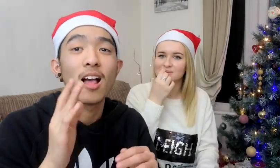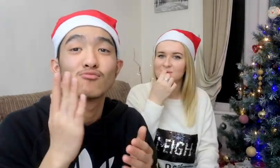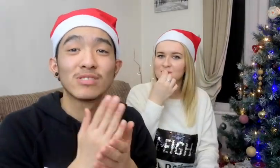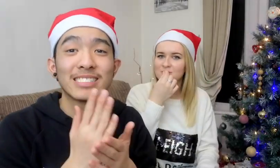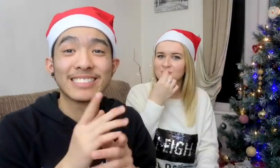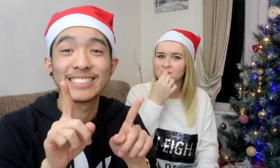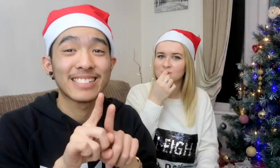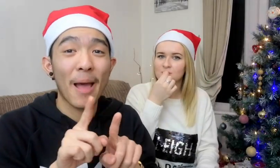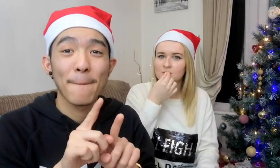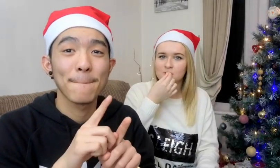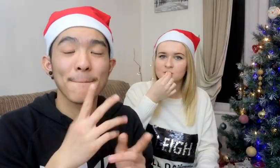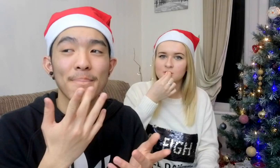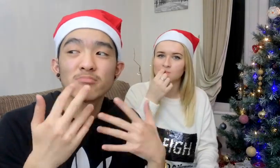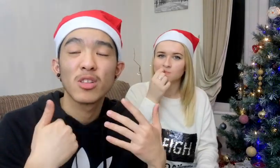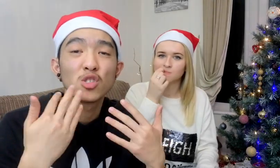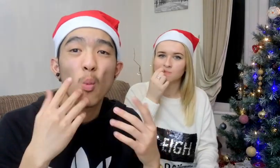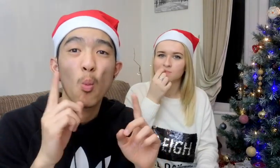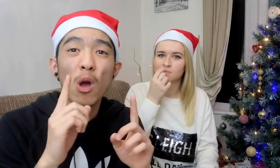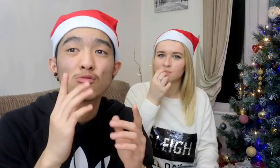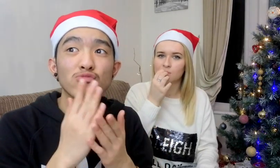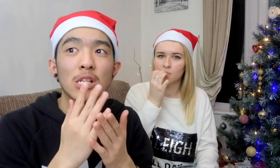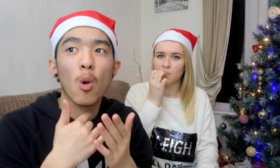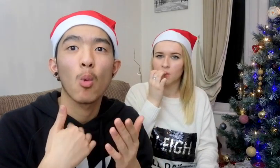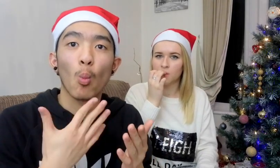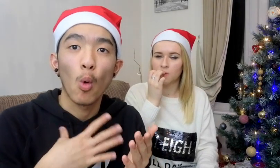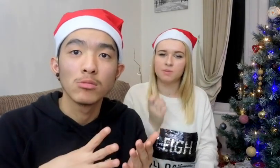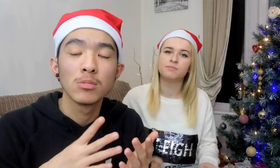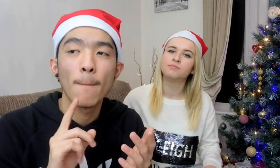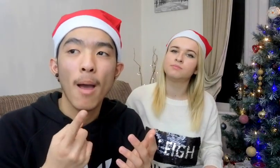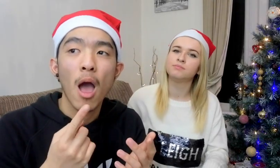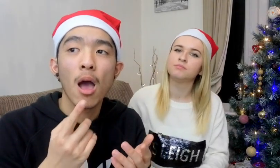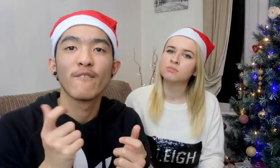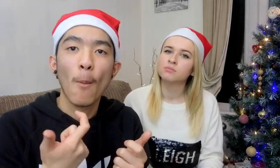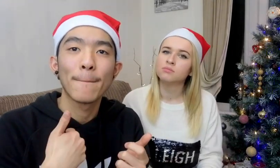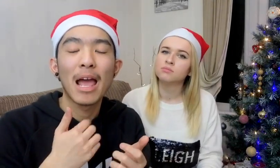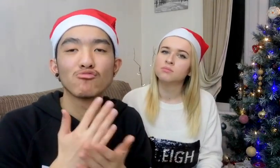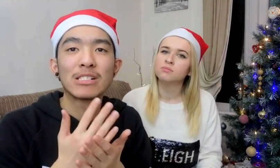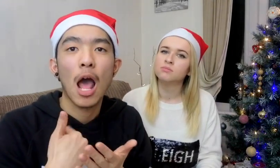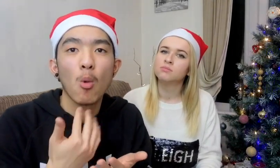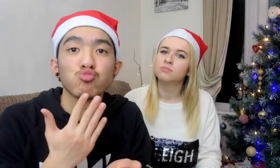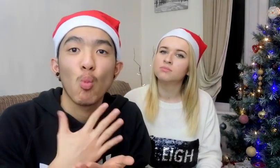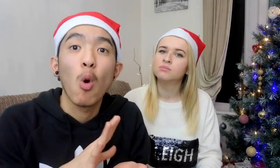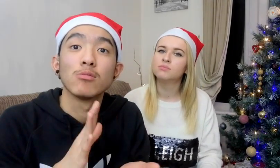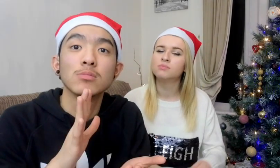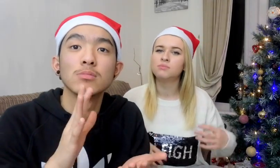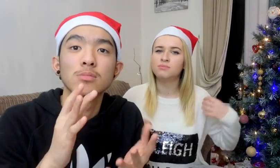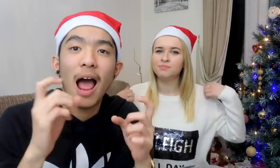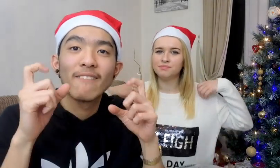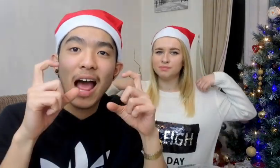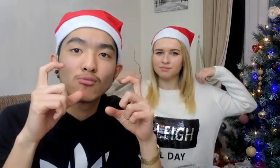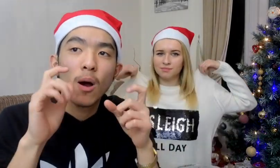Same as her, I don't know what I want for Christmas I want to have a new digital camera